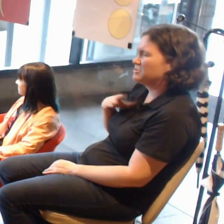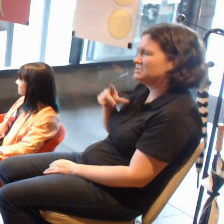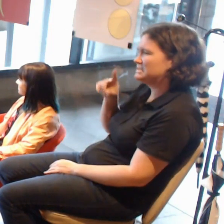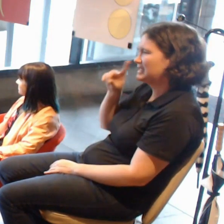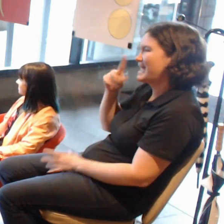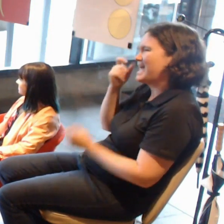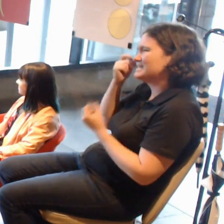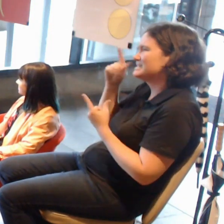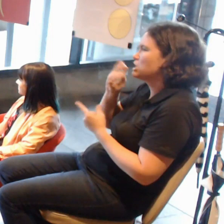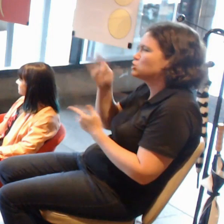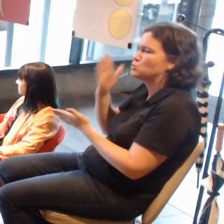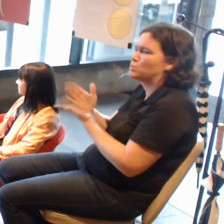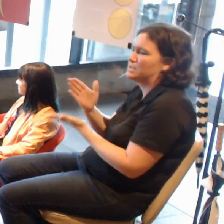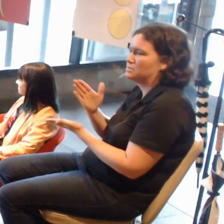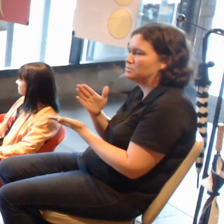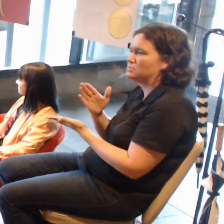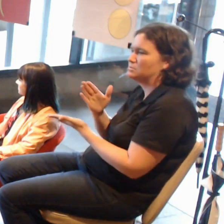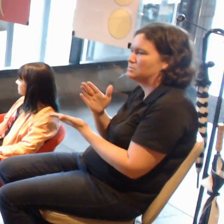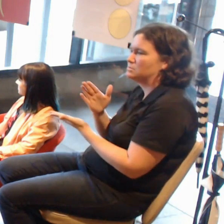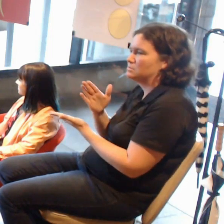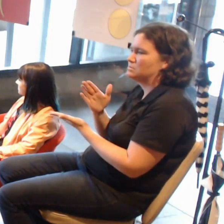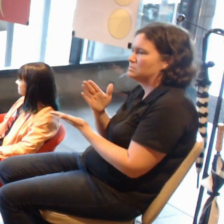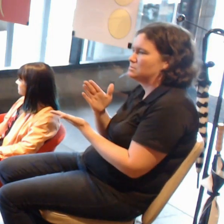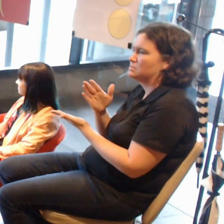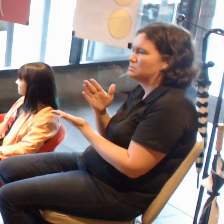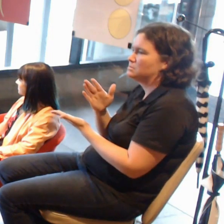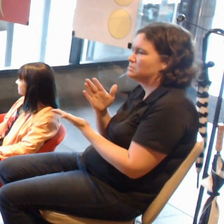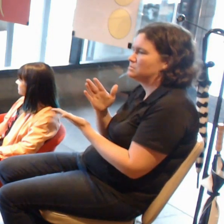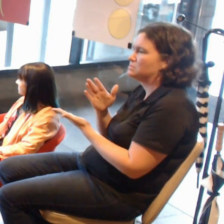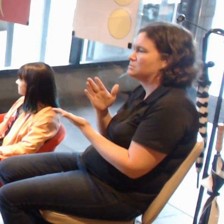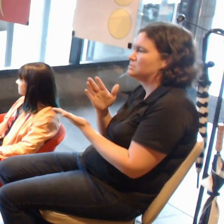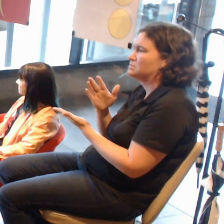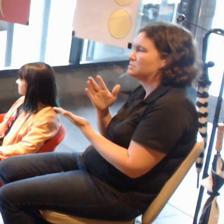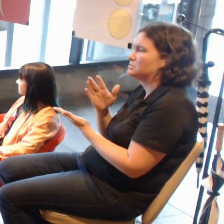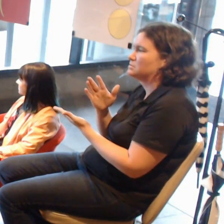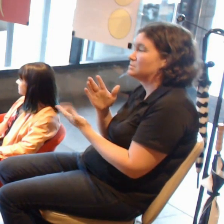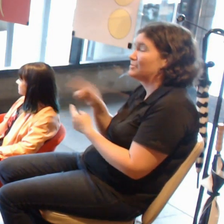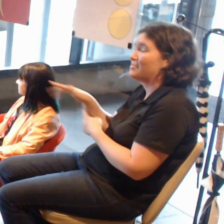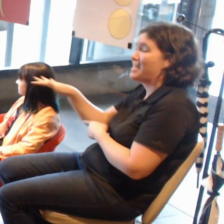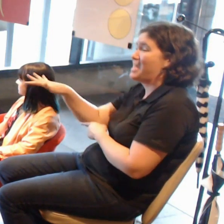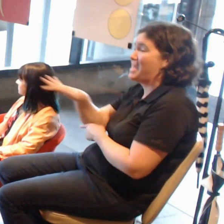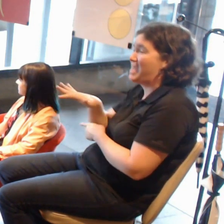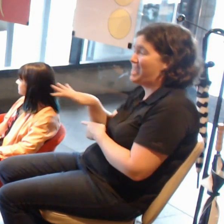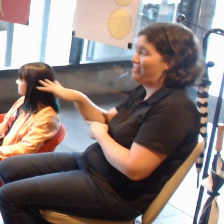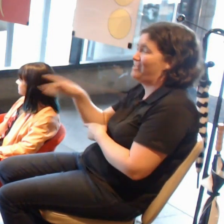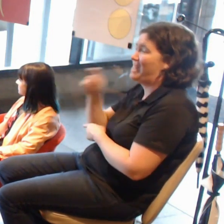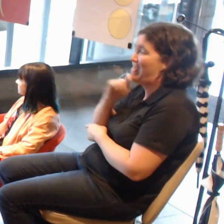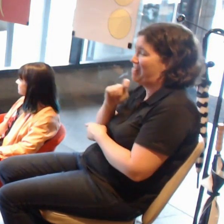So I think that is probably going to be an area where the ethics of VR with children will become interesting.